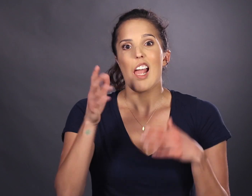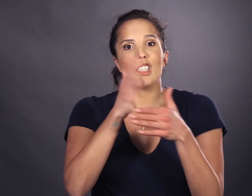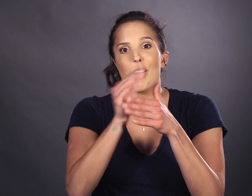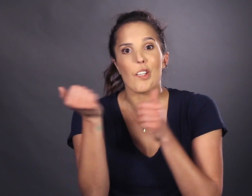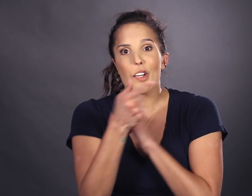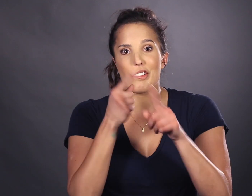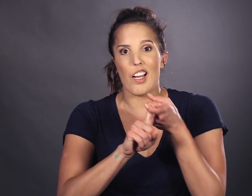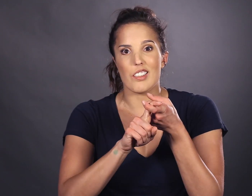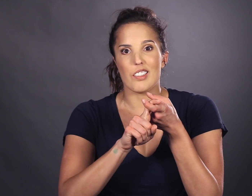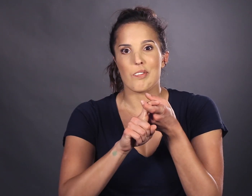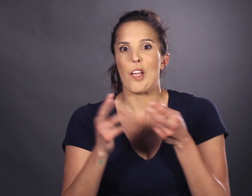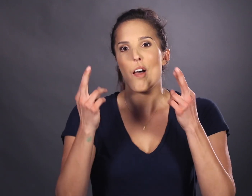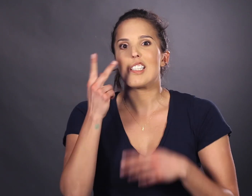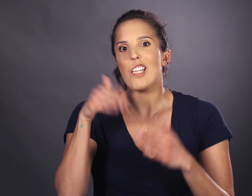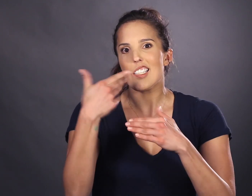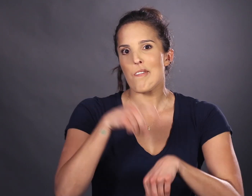and share with all your friends! hope to see you next time!